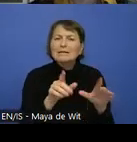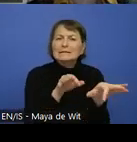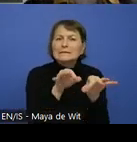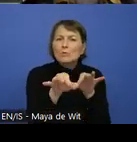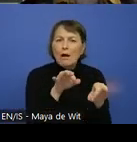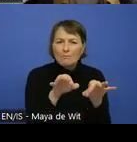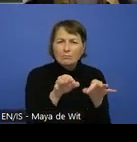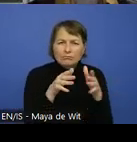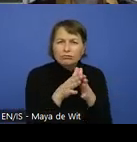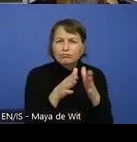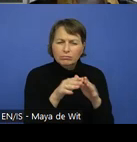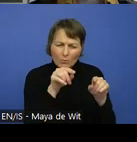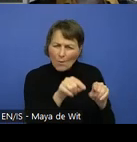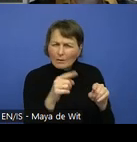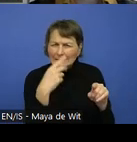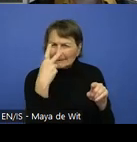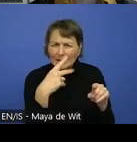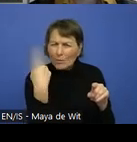enjoy the image.